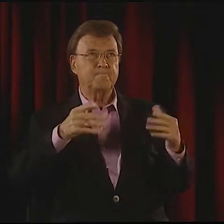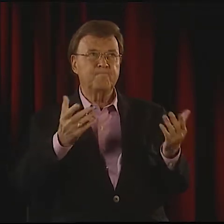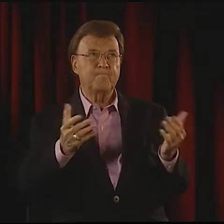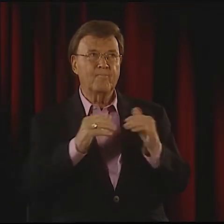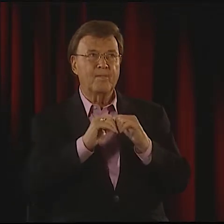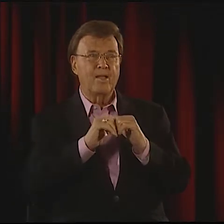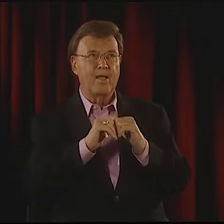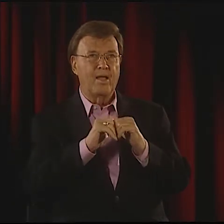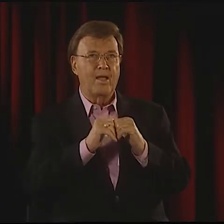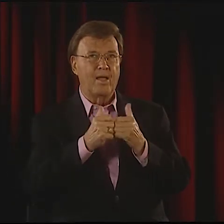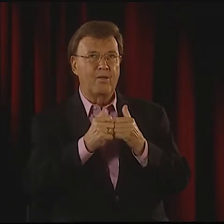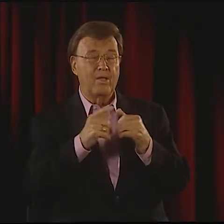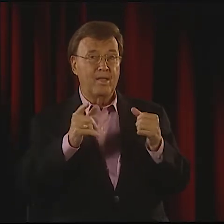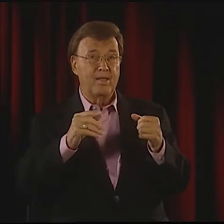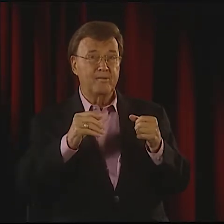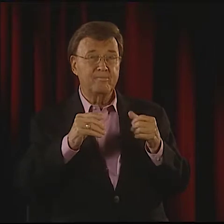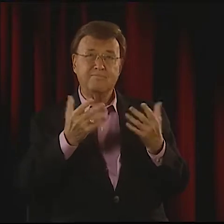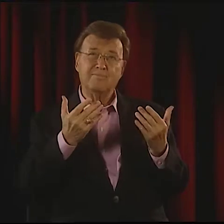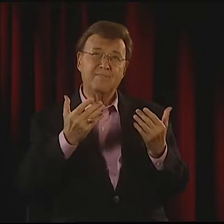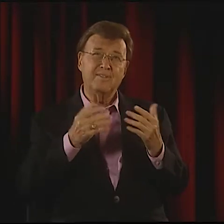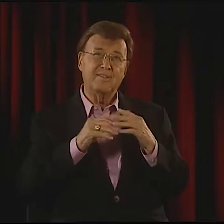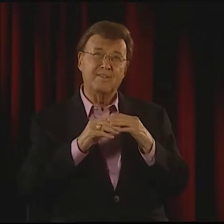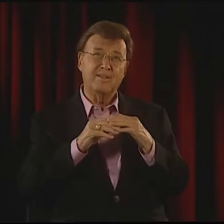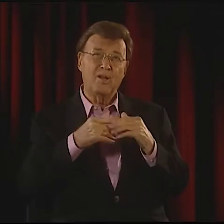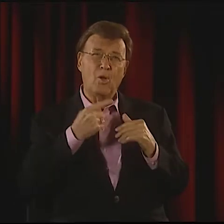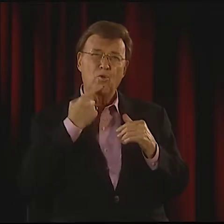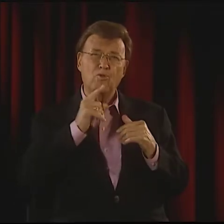DIFFERENT GROUPS...